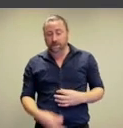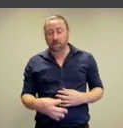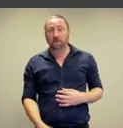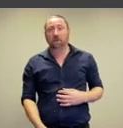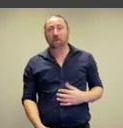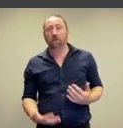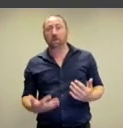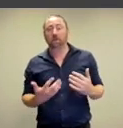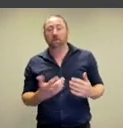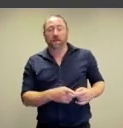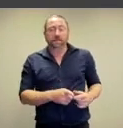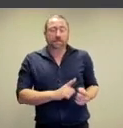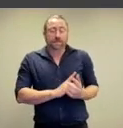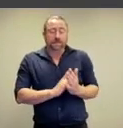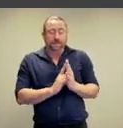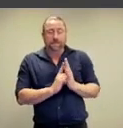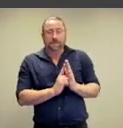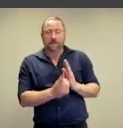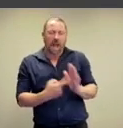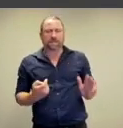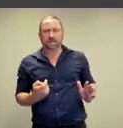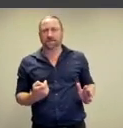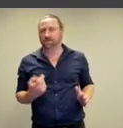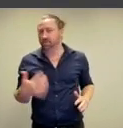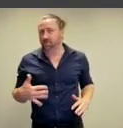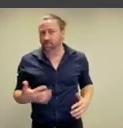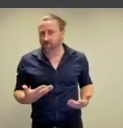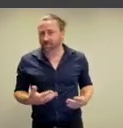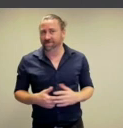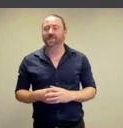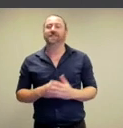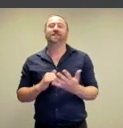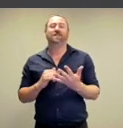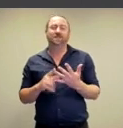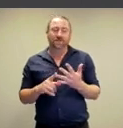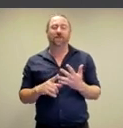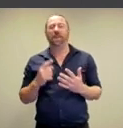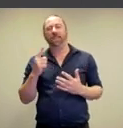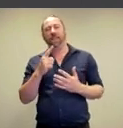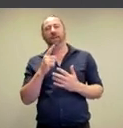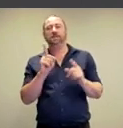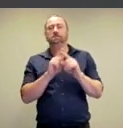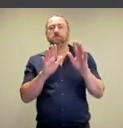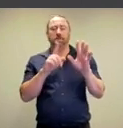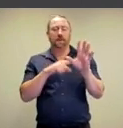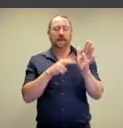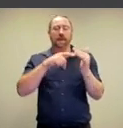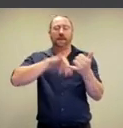buttons and zippers against their bare